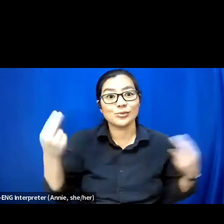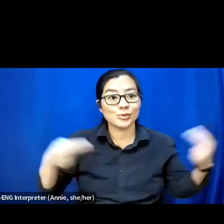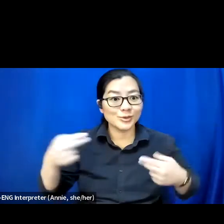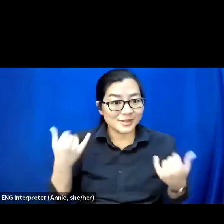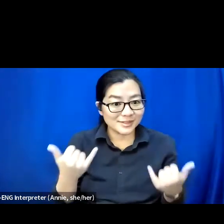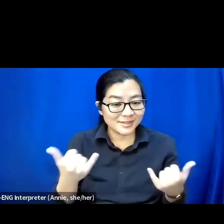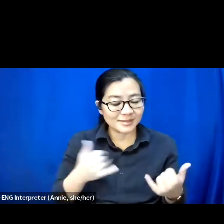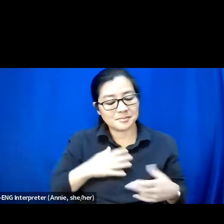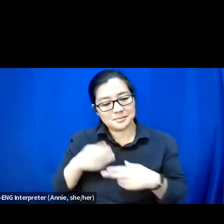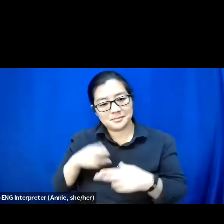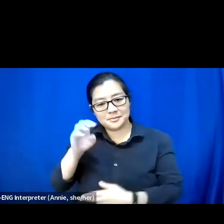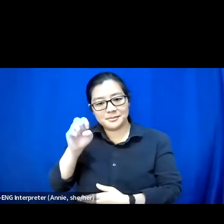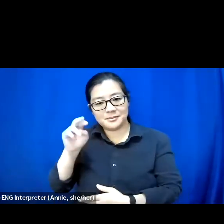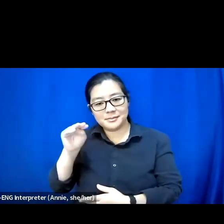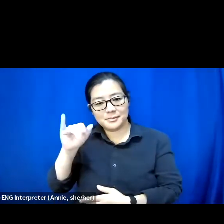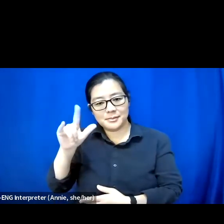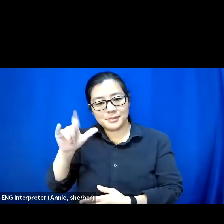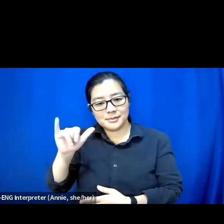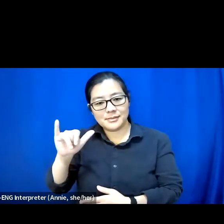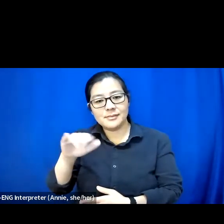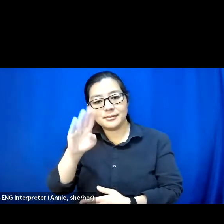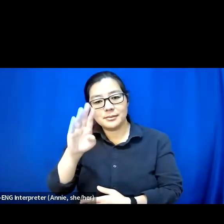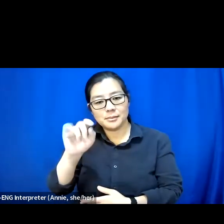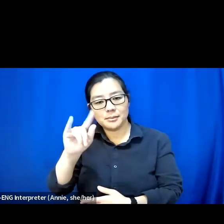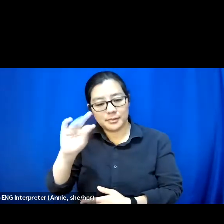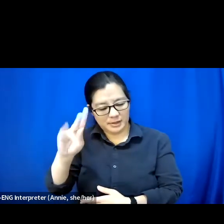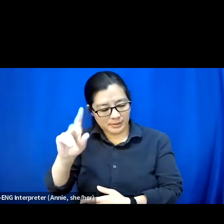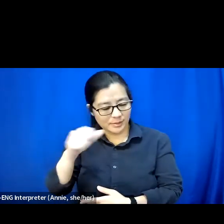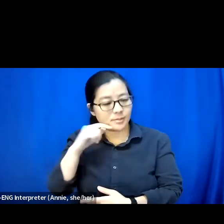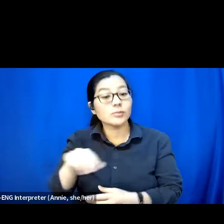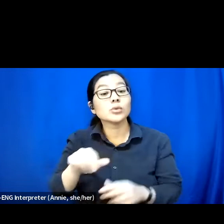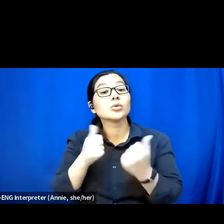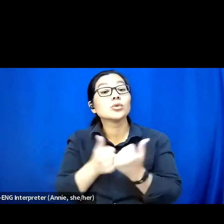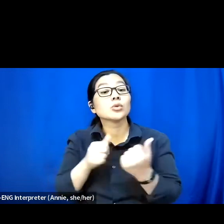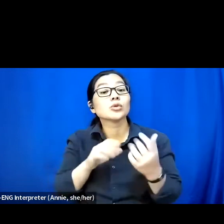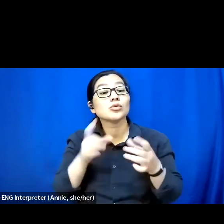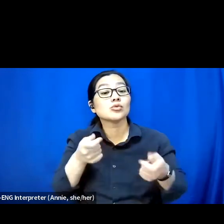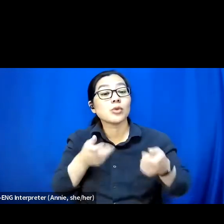My name is Emily Beitiks, and I am the Associate Director at the Paul K Longmore Institute